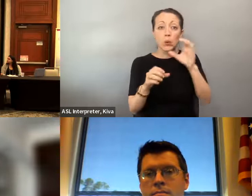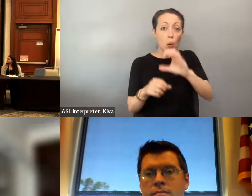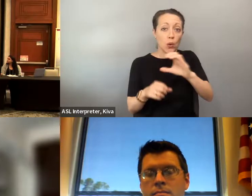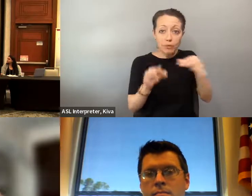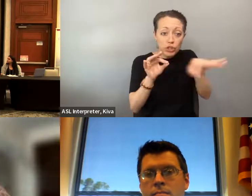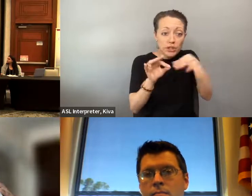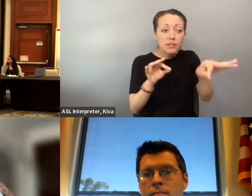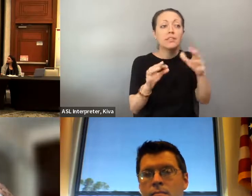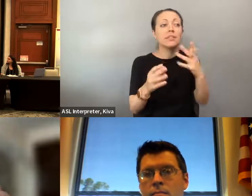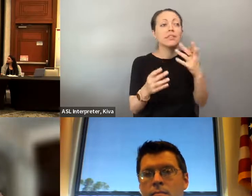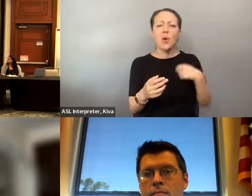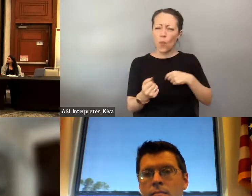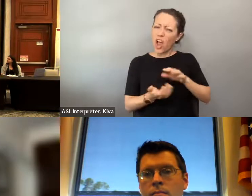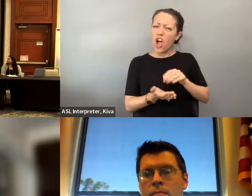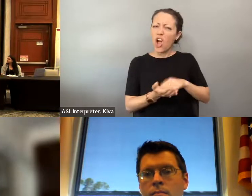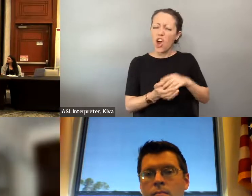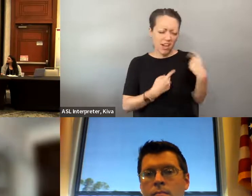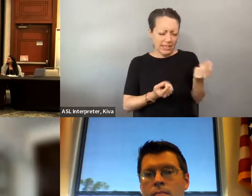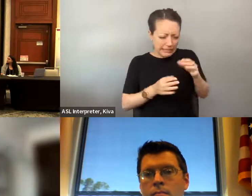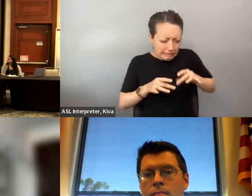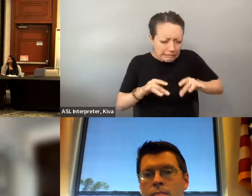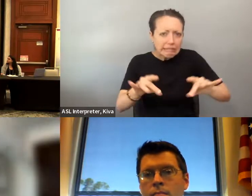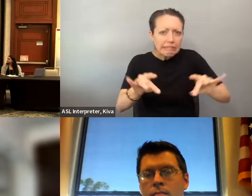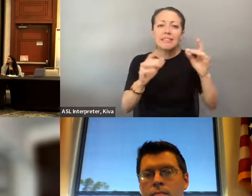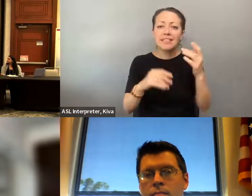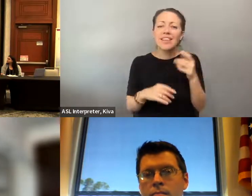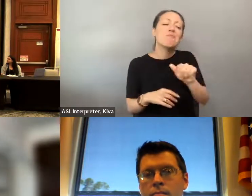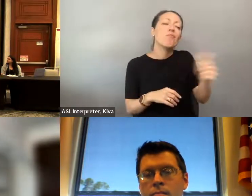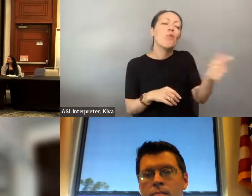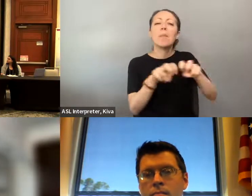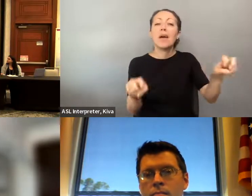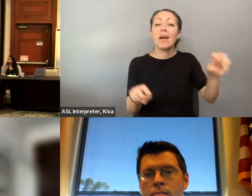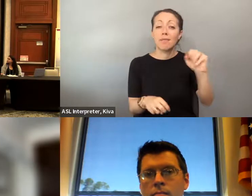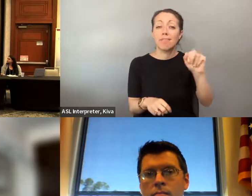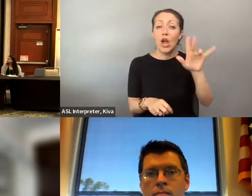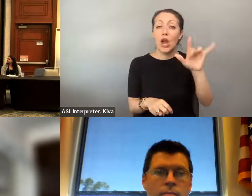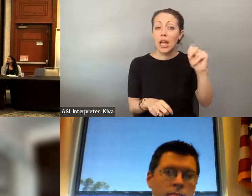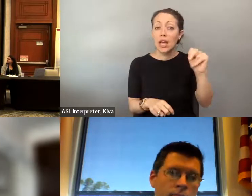closed captioning that we put on. So we're -- you know, we we started our Zoom's identifying ourselves. What we look like like we did this morning just now, and we have closed captioning that on so we're you know, we're we're learning to do more and Maryland that was on the other.